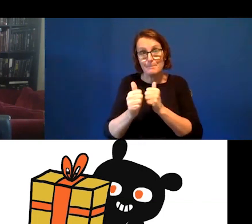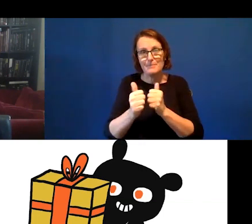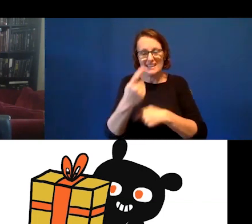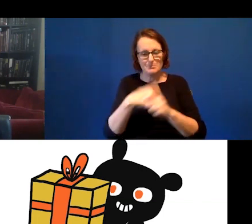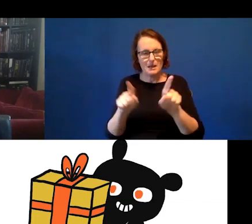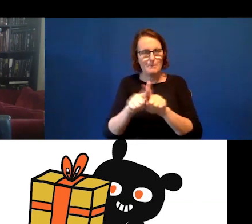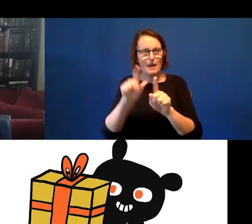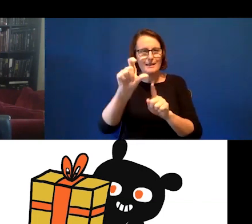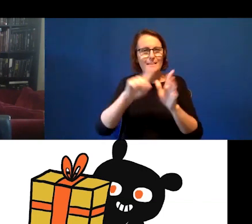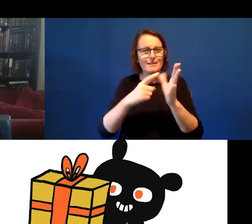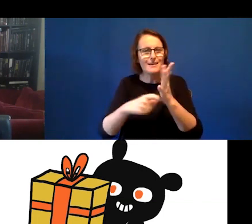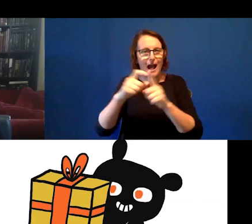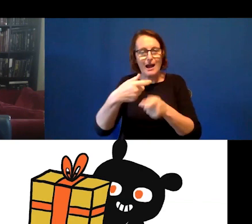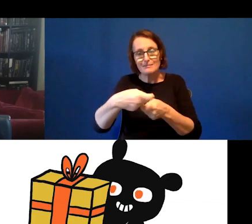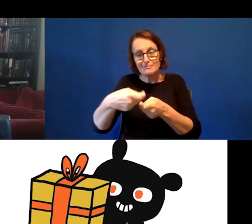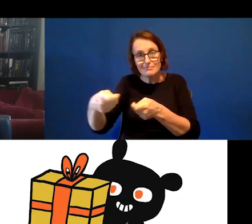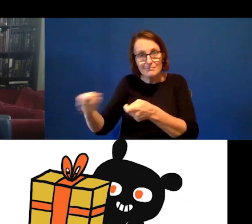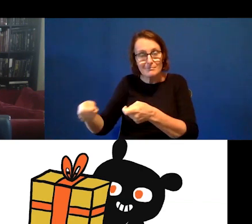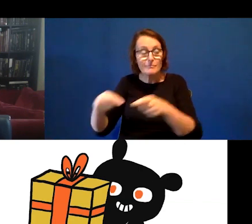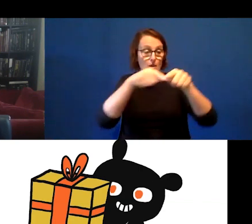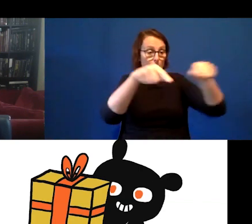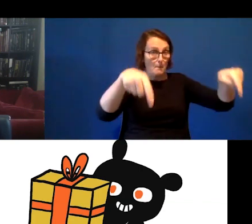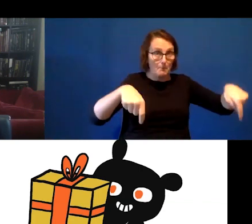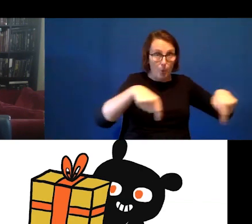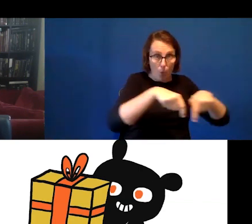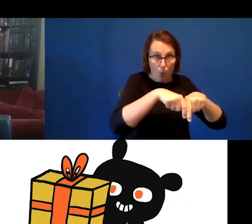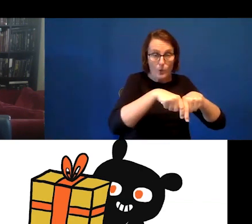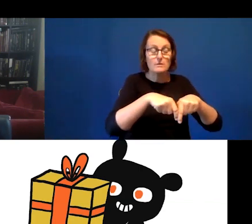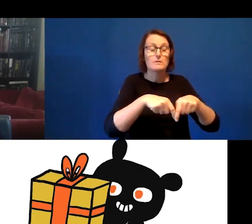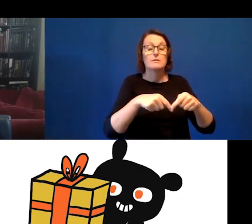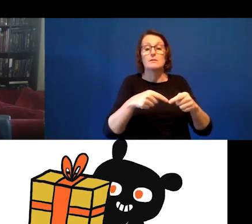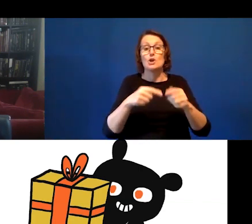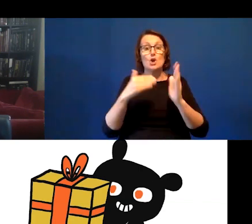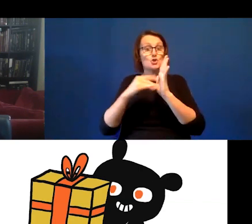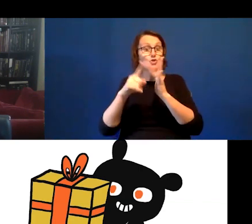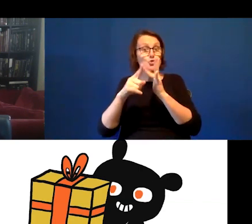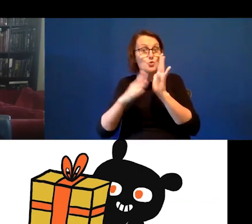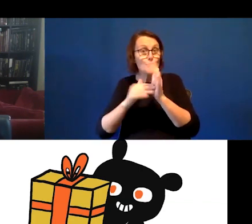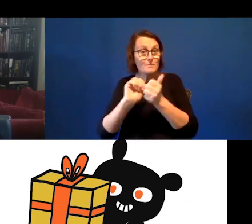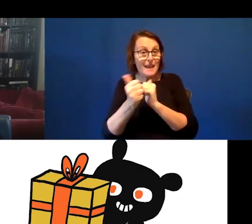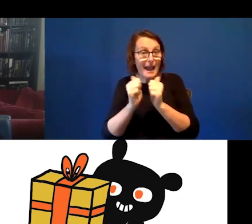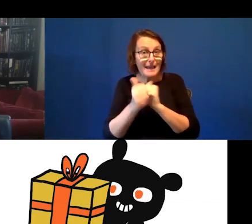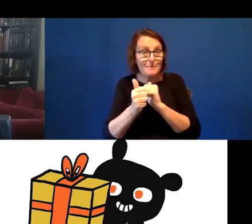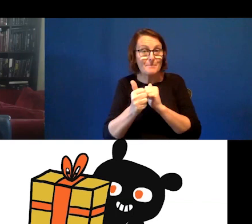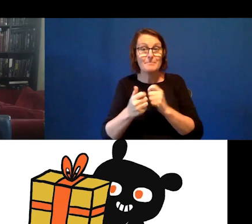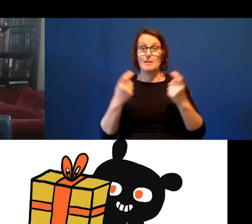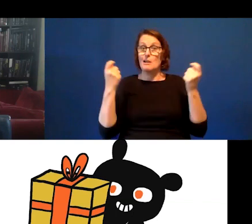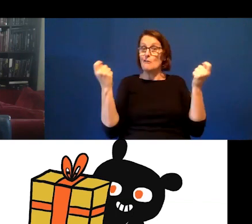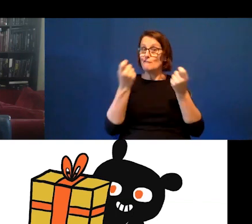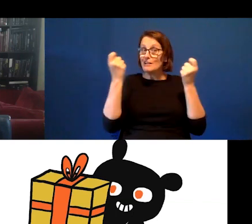a board game, a Zoom game, as well as a festival experience, as well as